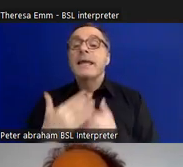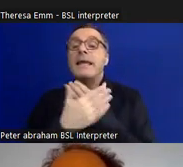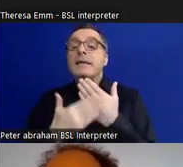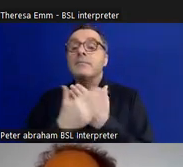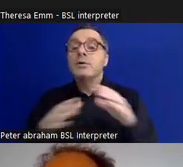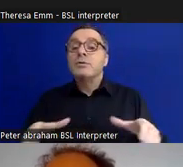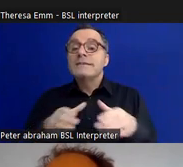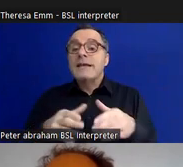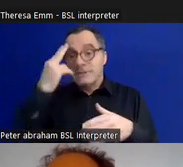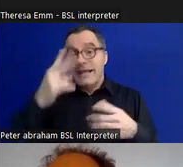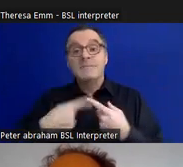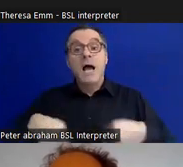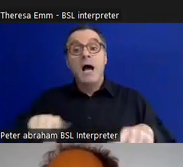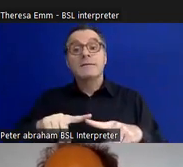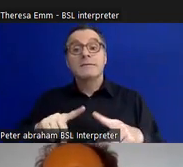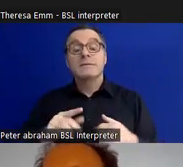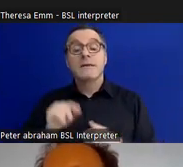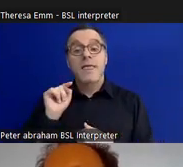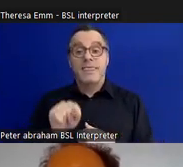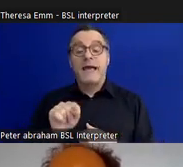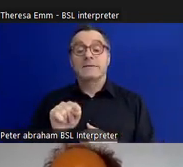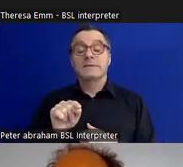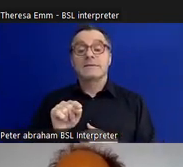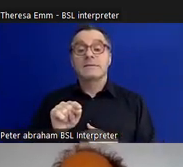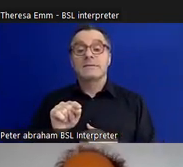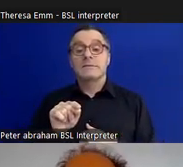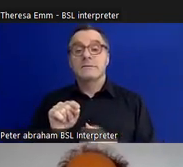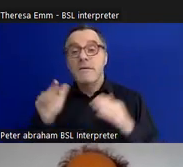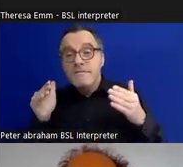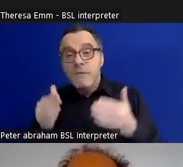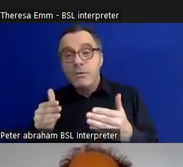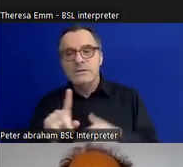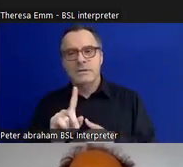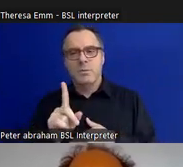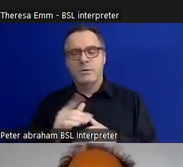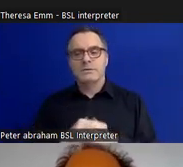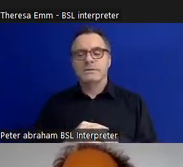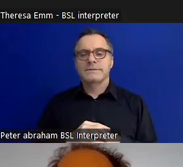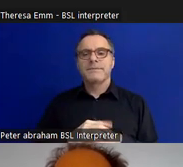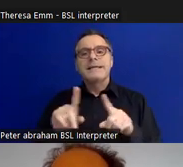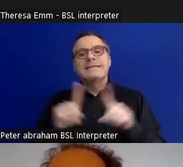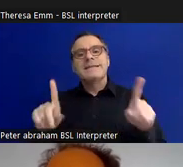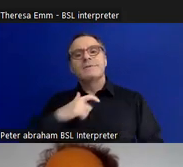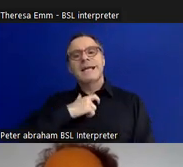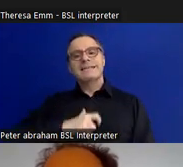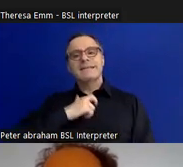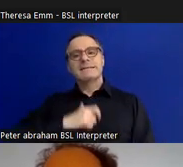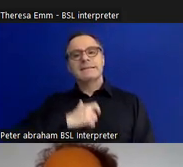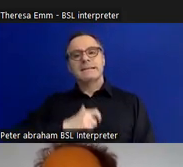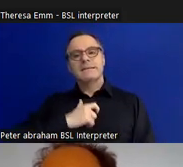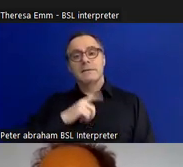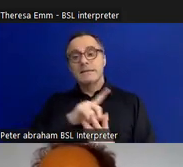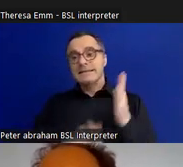'Us' which was very much about the different kind of identities that disabled people have,